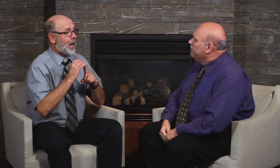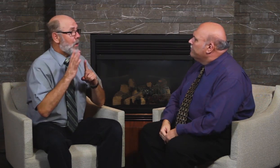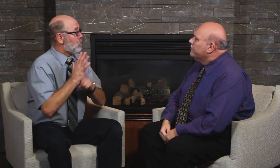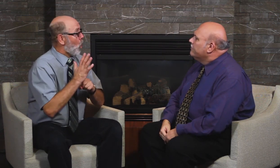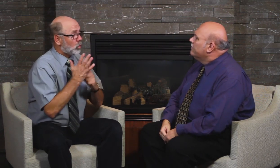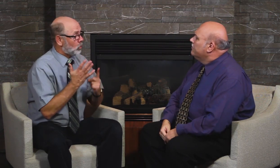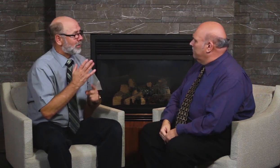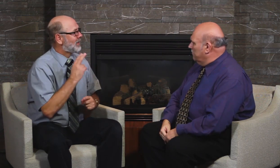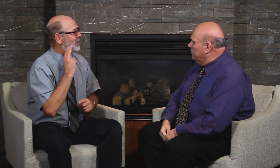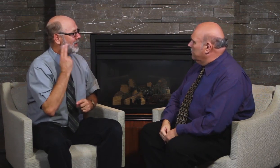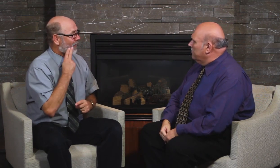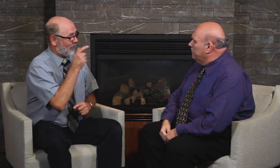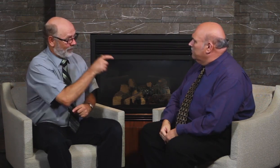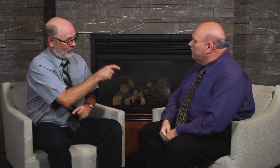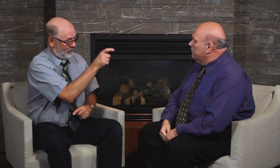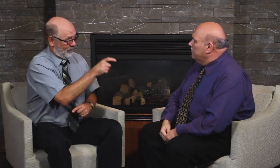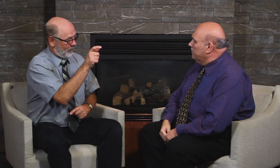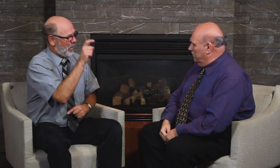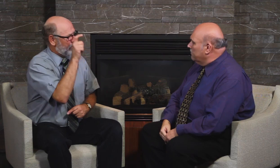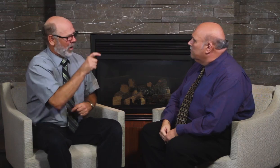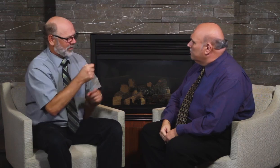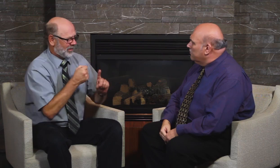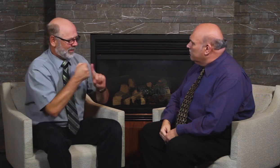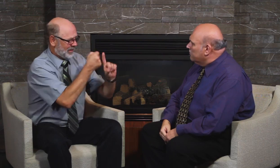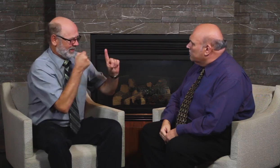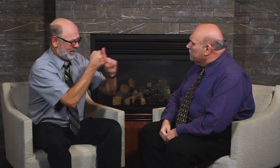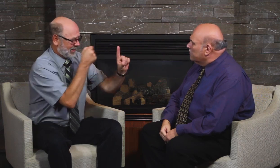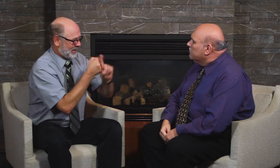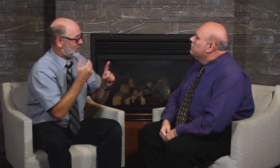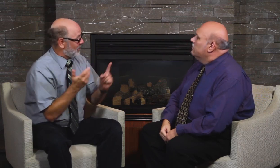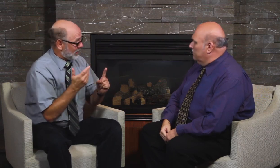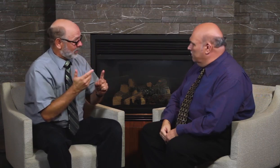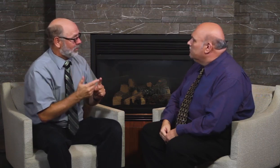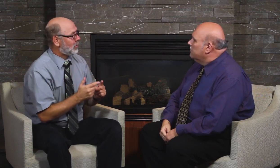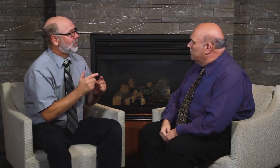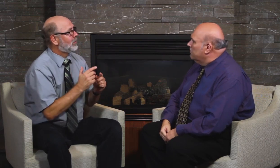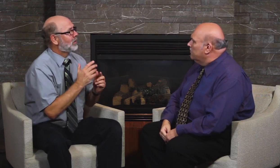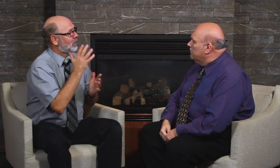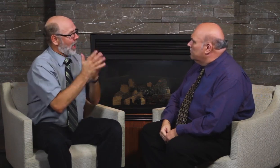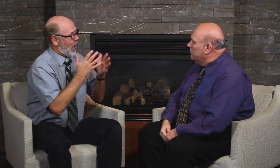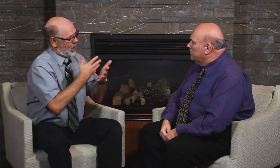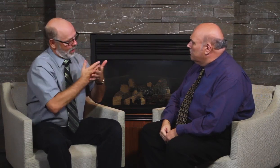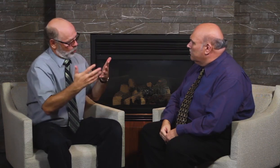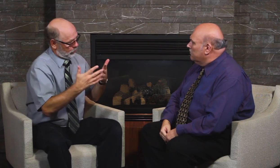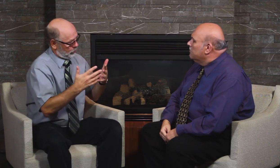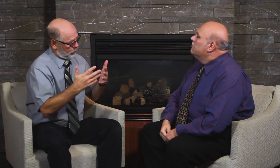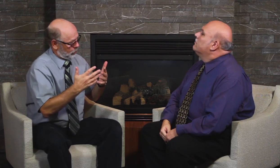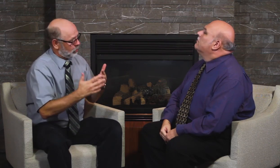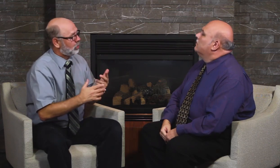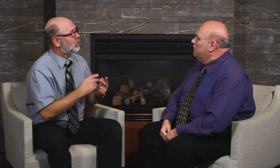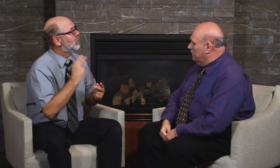The important thing to advocate for Sign Language